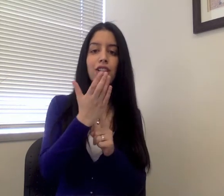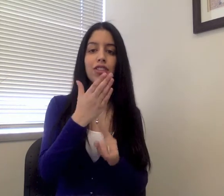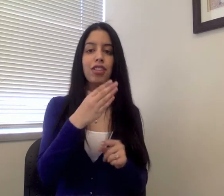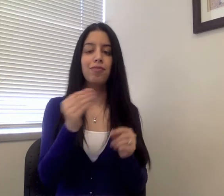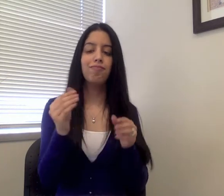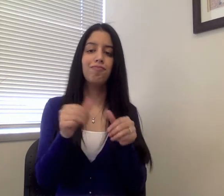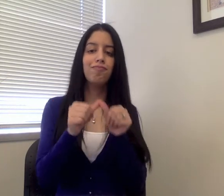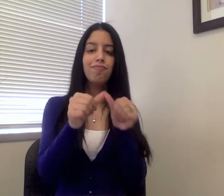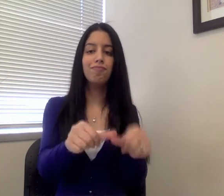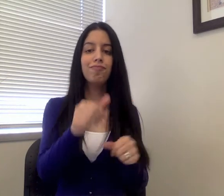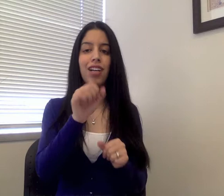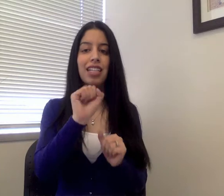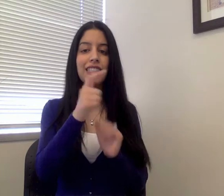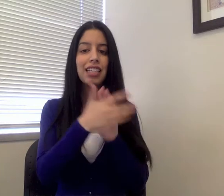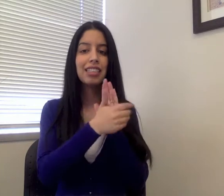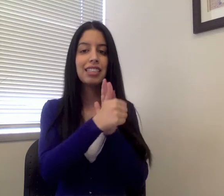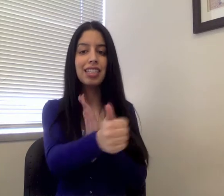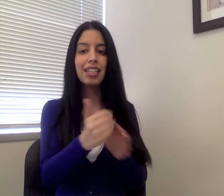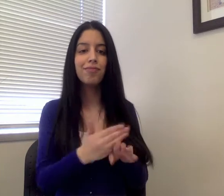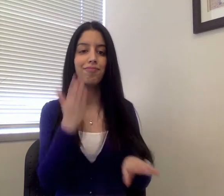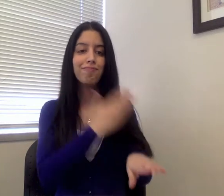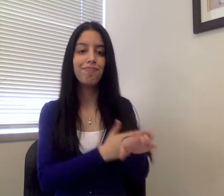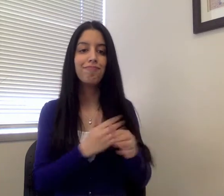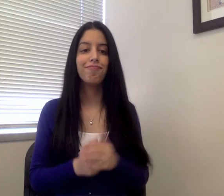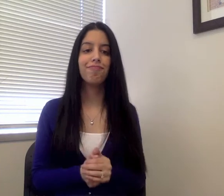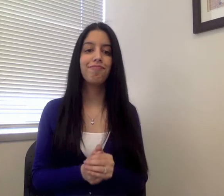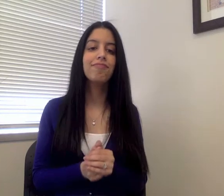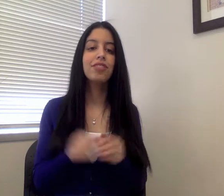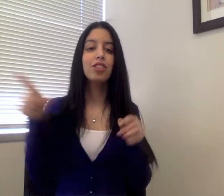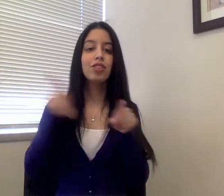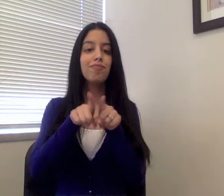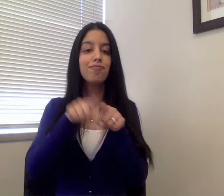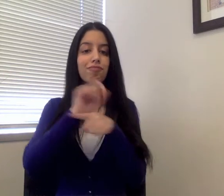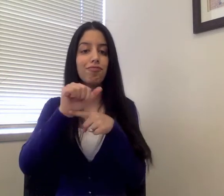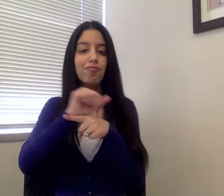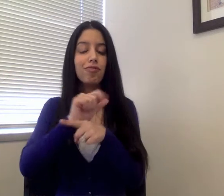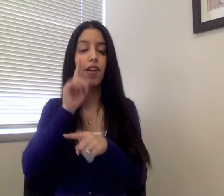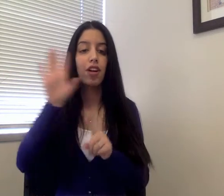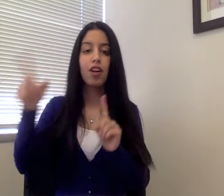about deaf culture and also will continue to improve her ASL skills. She will also be